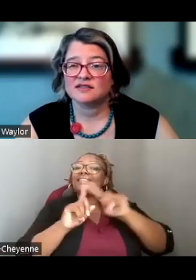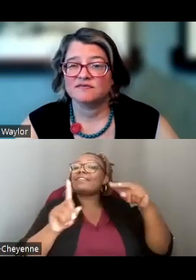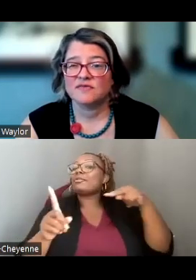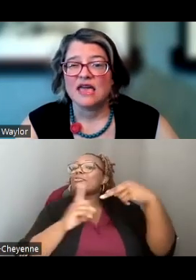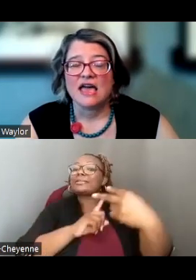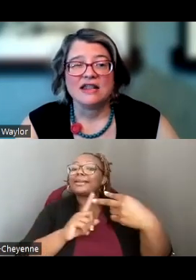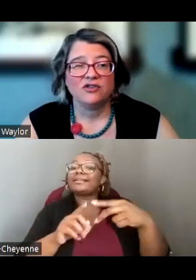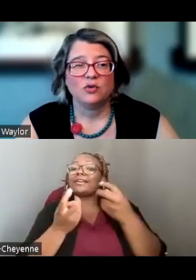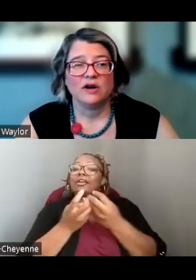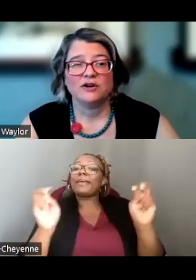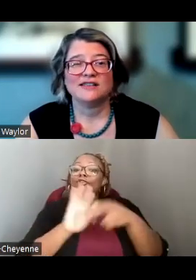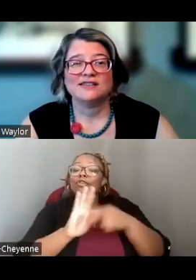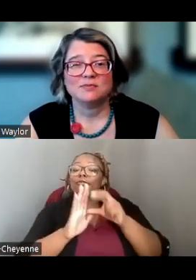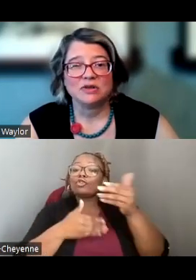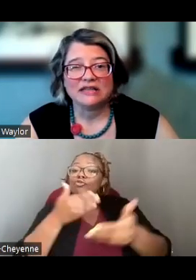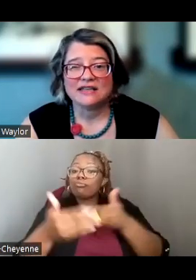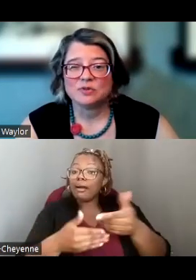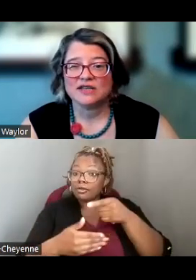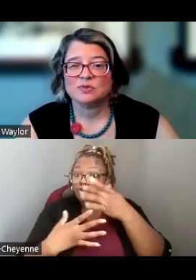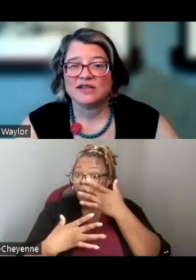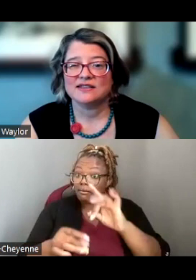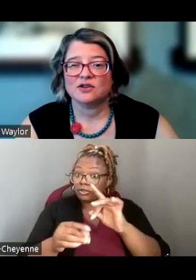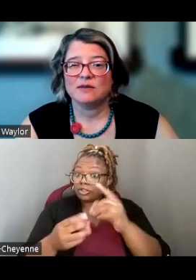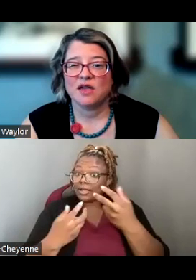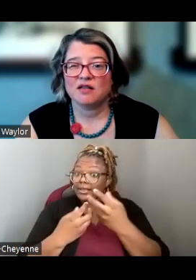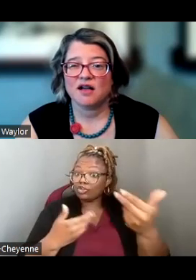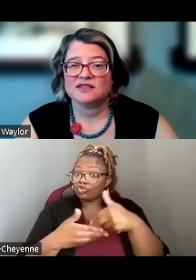AND IF YOU ARE INTERESTED, PLEASE, PLEASE, PLEASE EMAIL US.